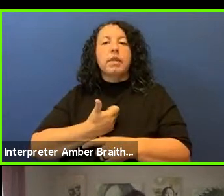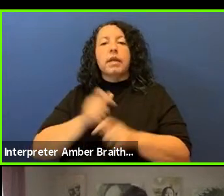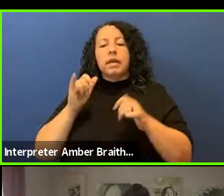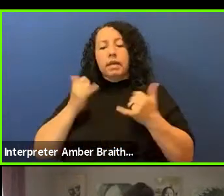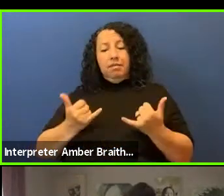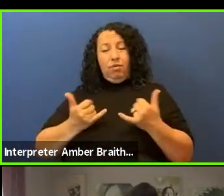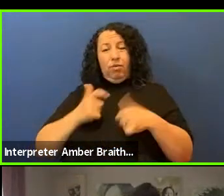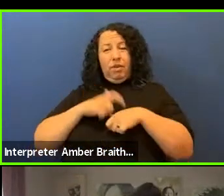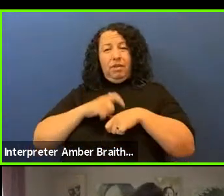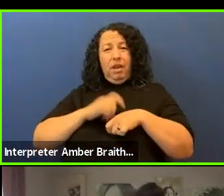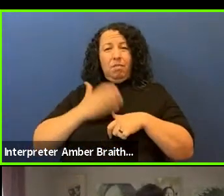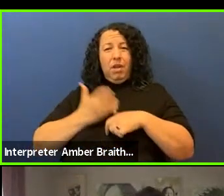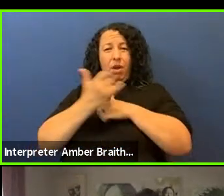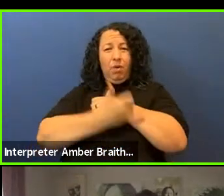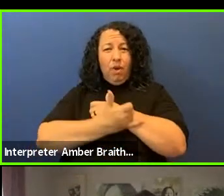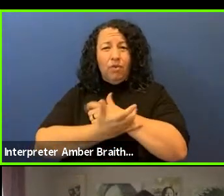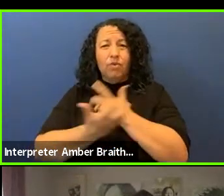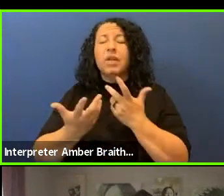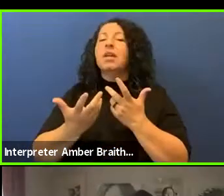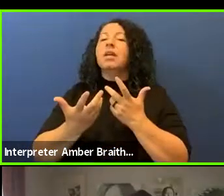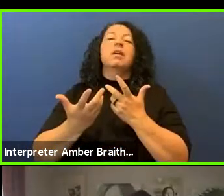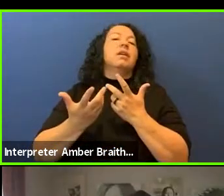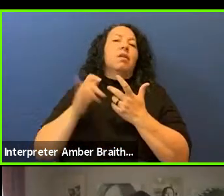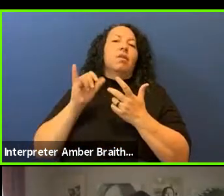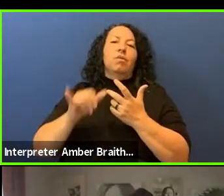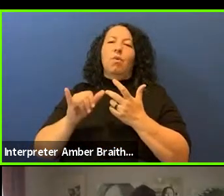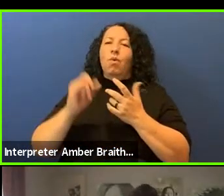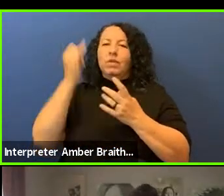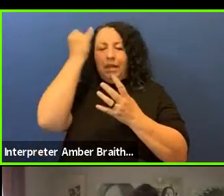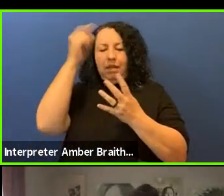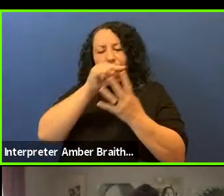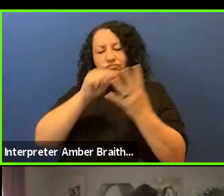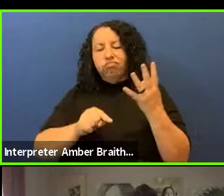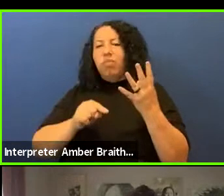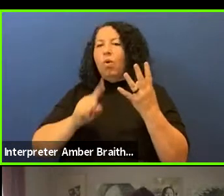resonate deeply, and today we welcome an open dialogue with all who join us.